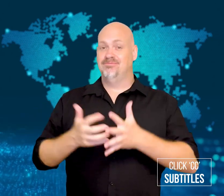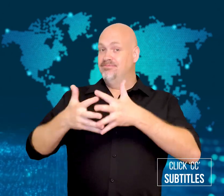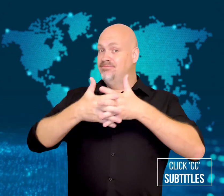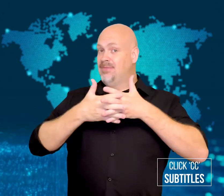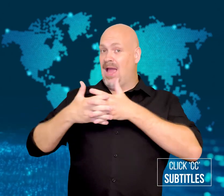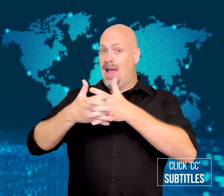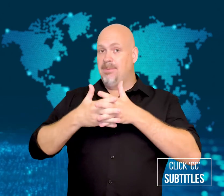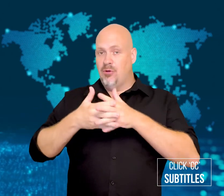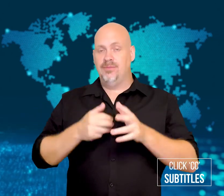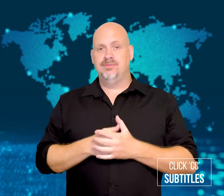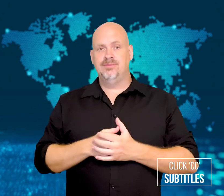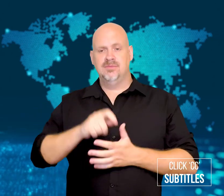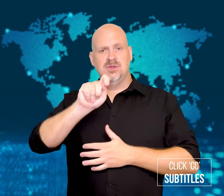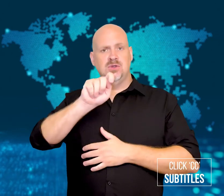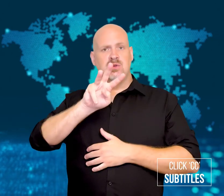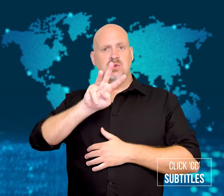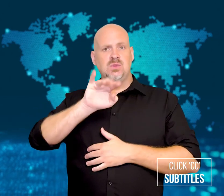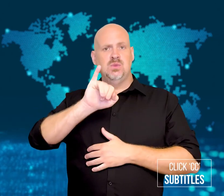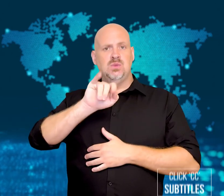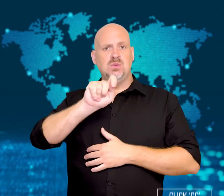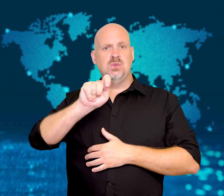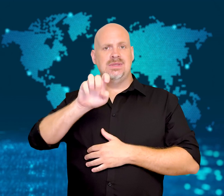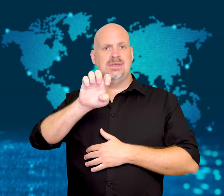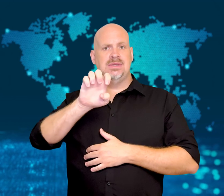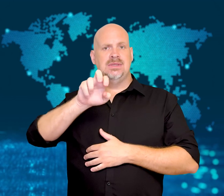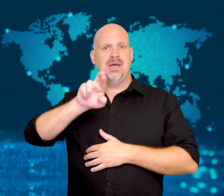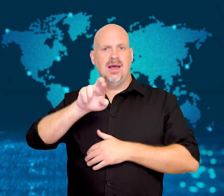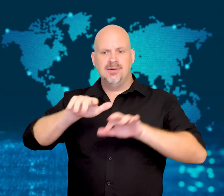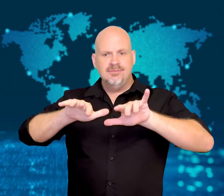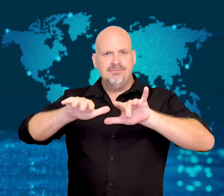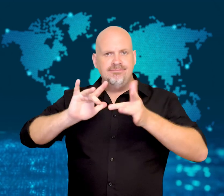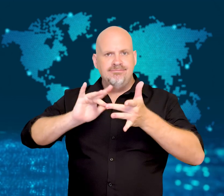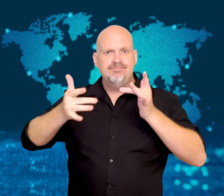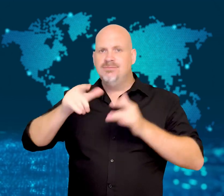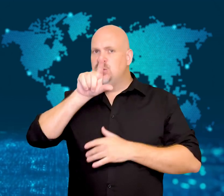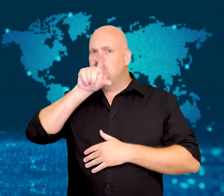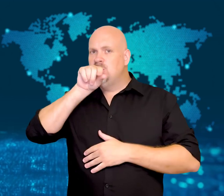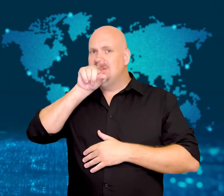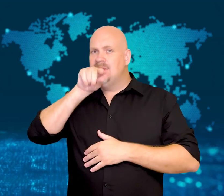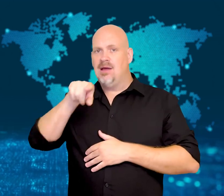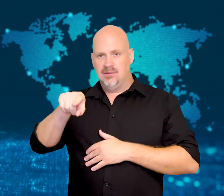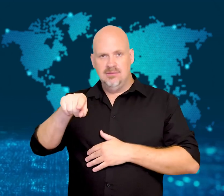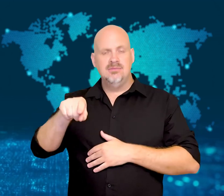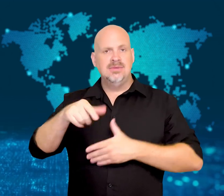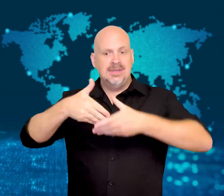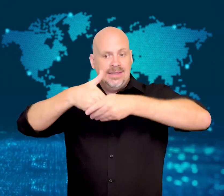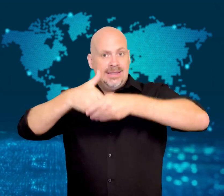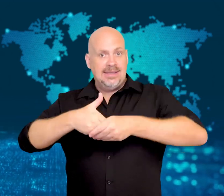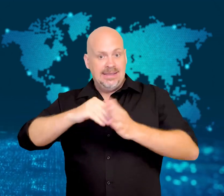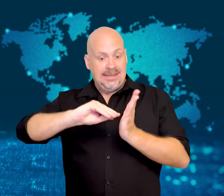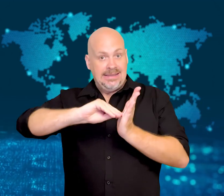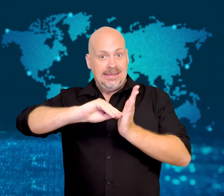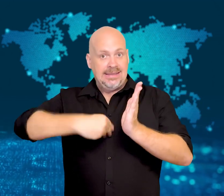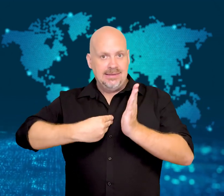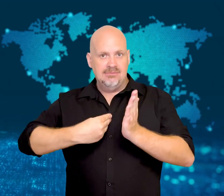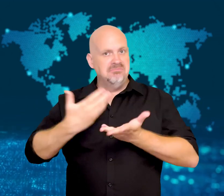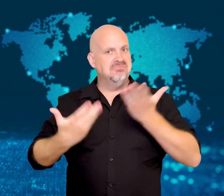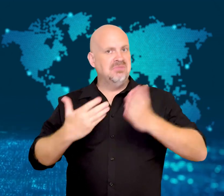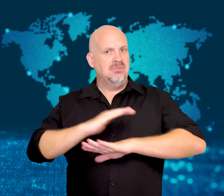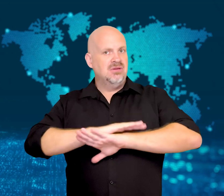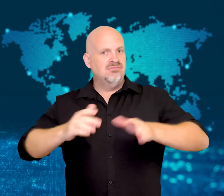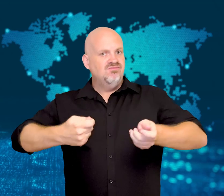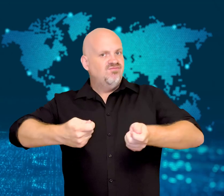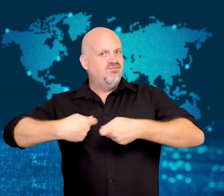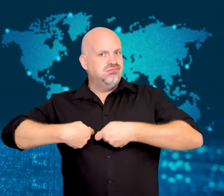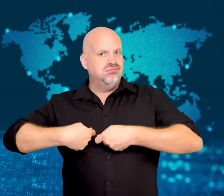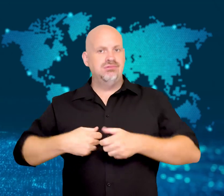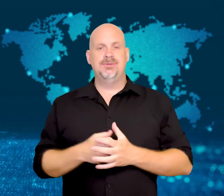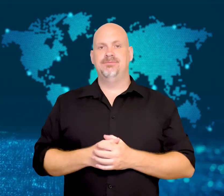Threat to end Twitter deal.